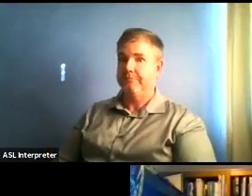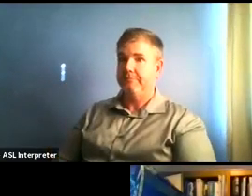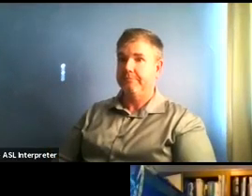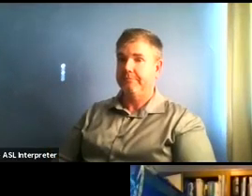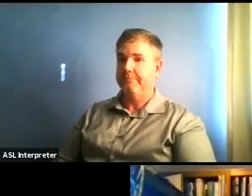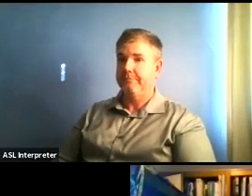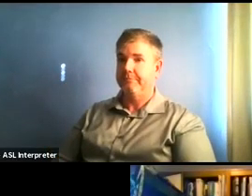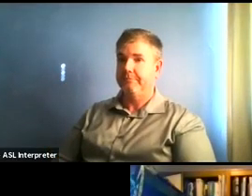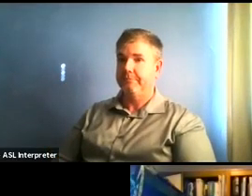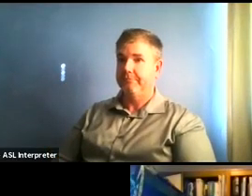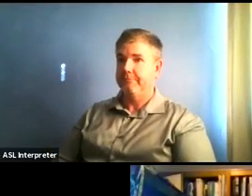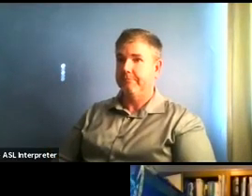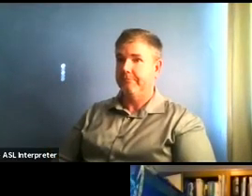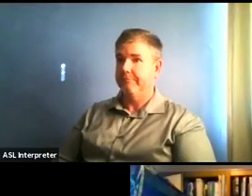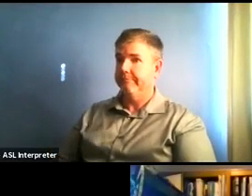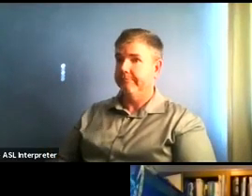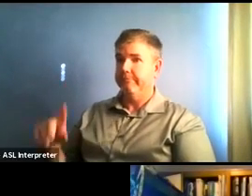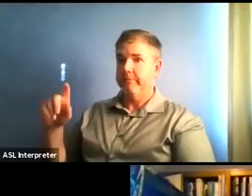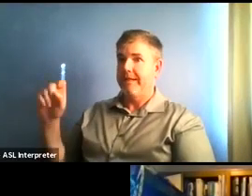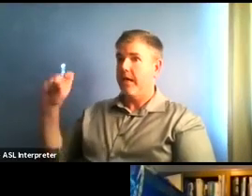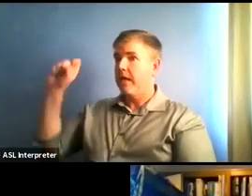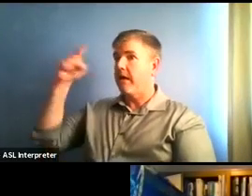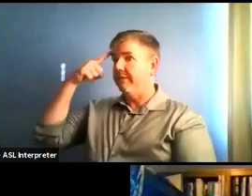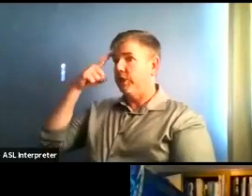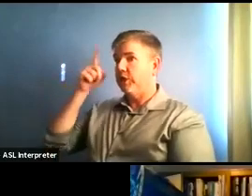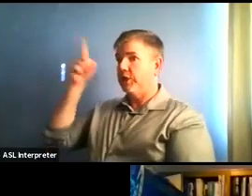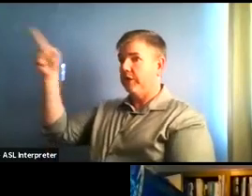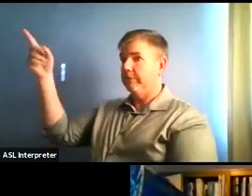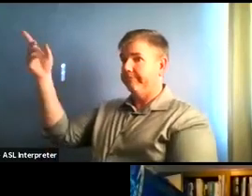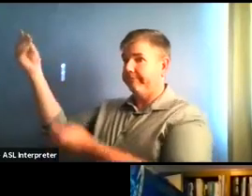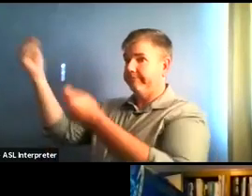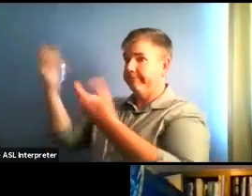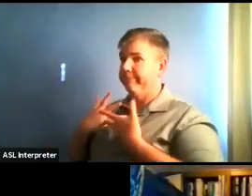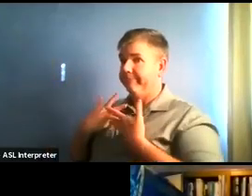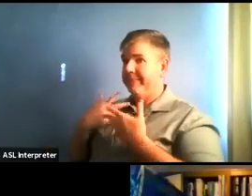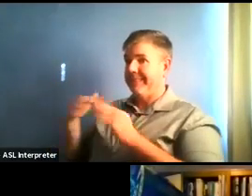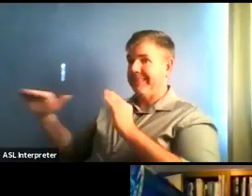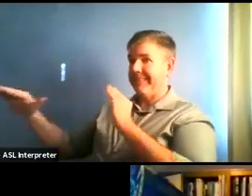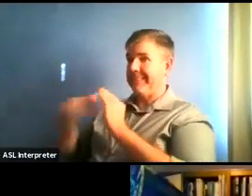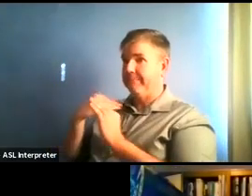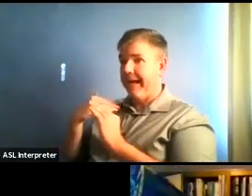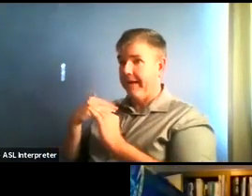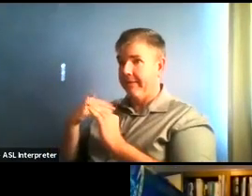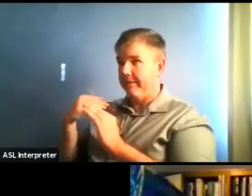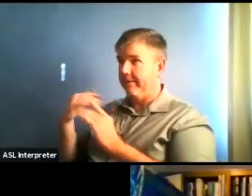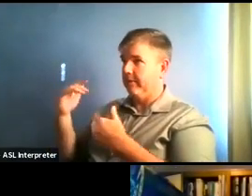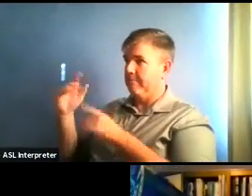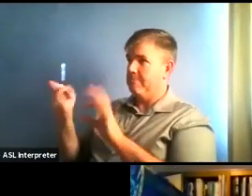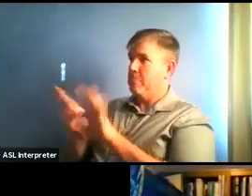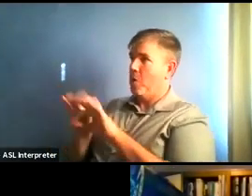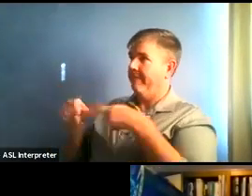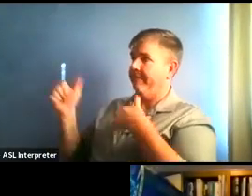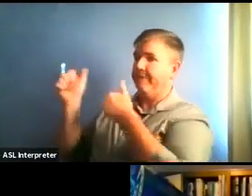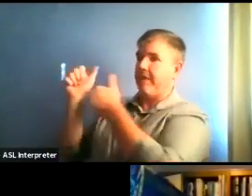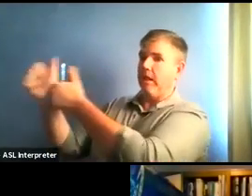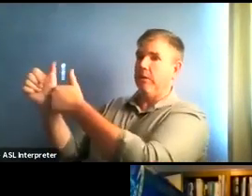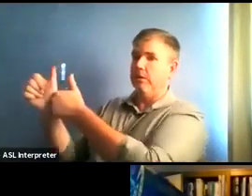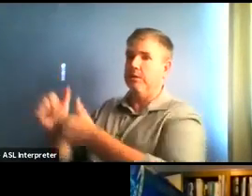tier opening without having to revise our order at all. So, yes, we are totally on board with